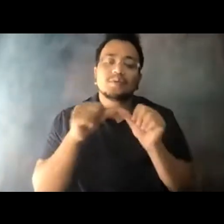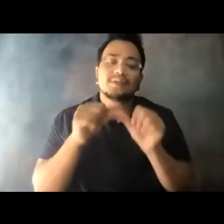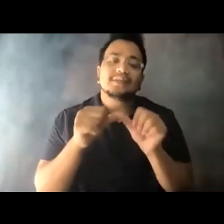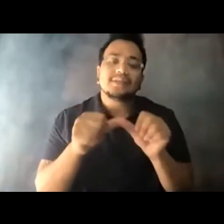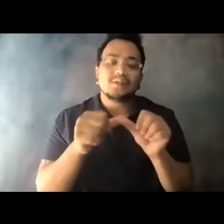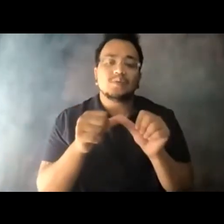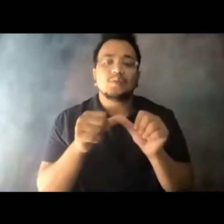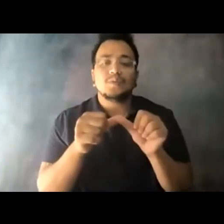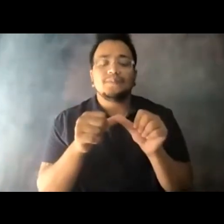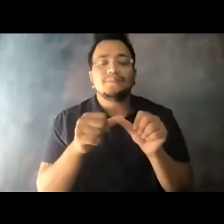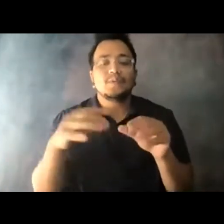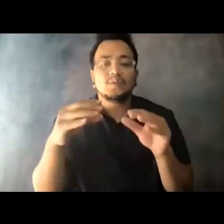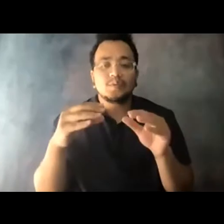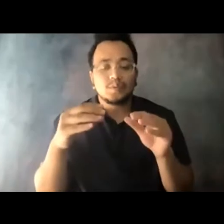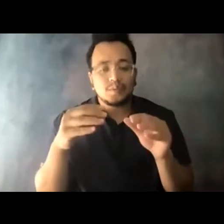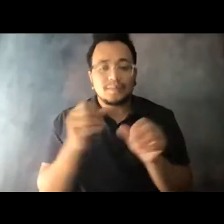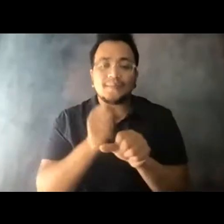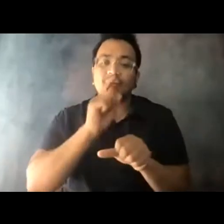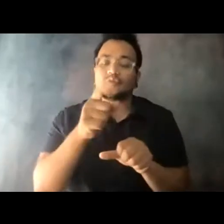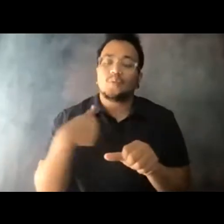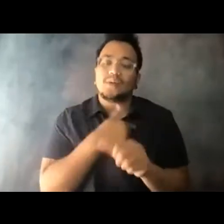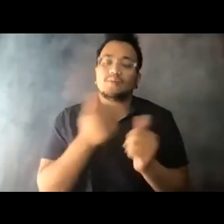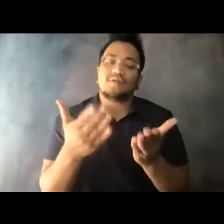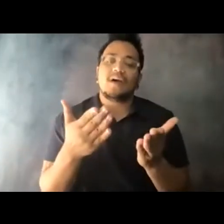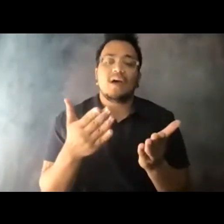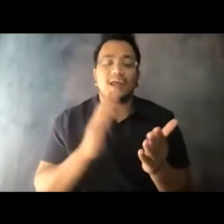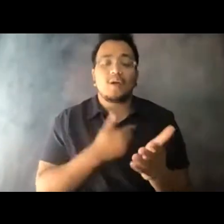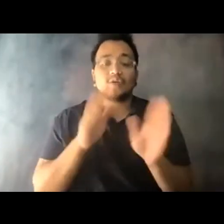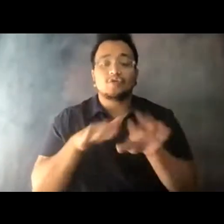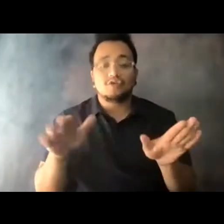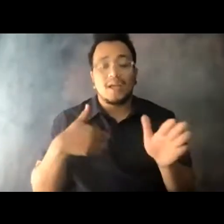14:09:19 kids a shot at healthier lives and a safer planet.